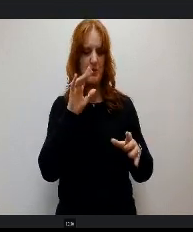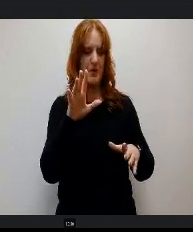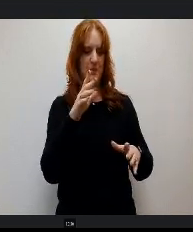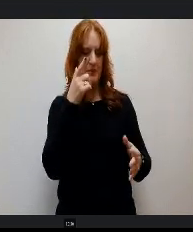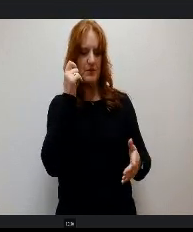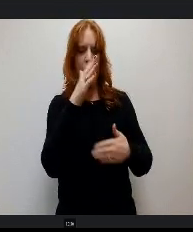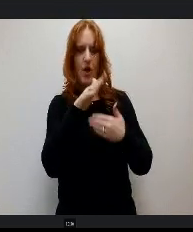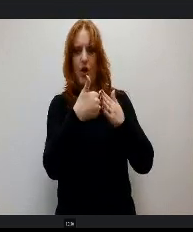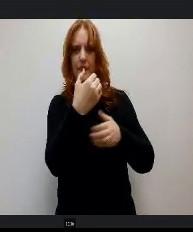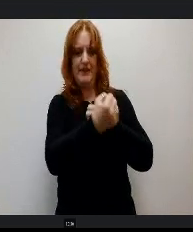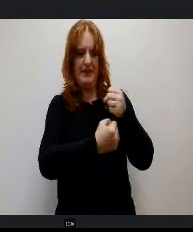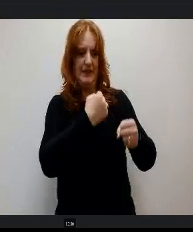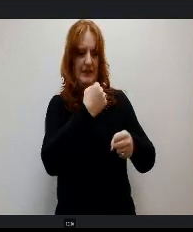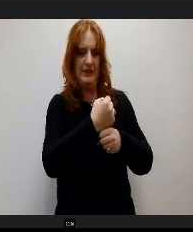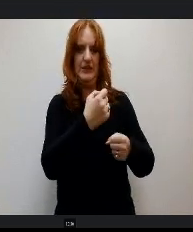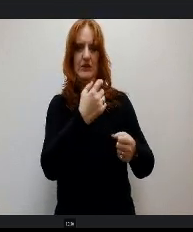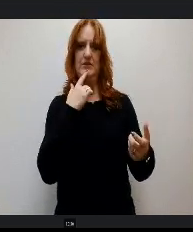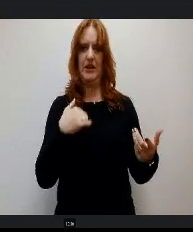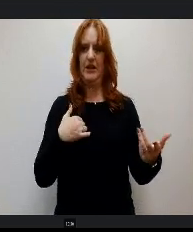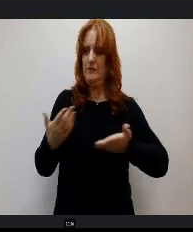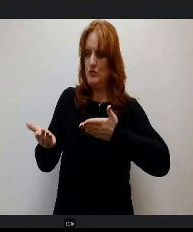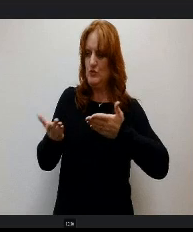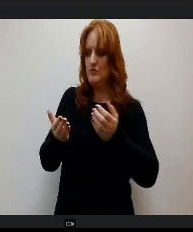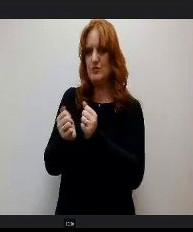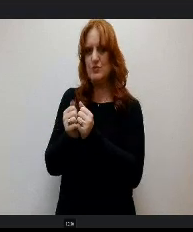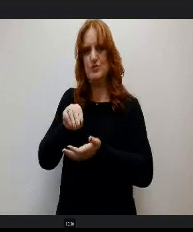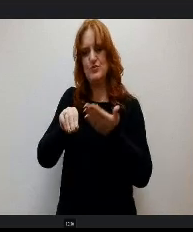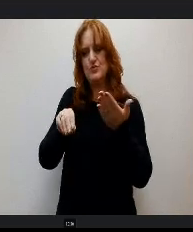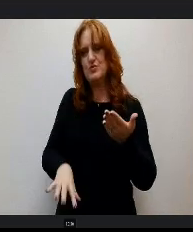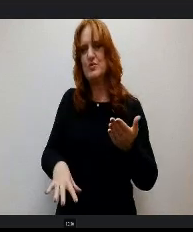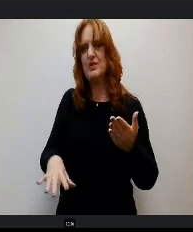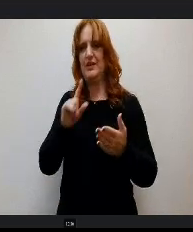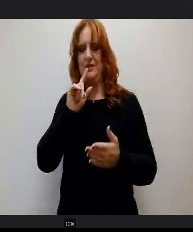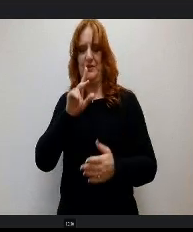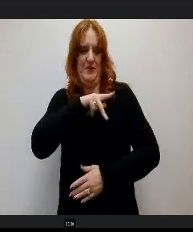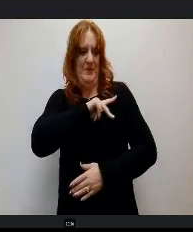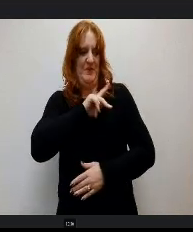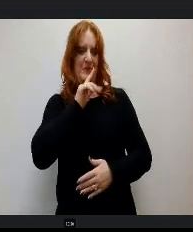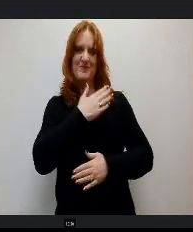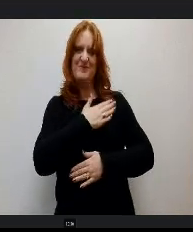he and his service to our students and personally I've just t really enjoyed getting to work with him.